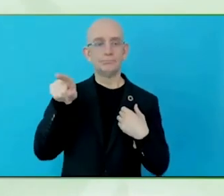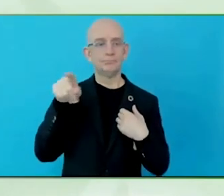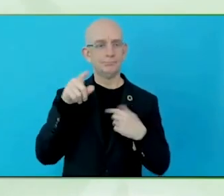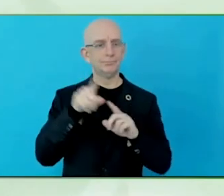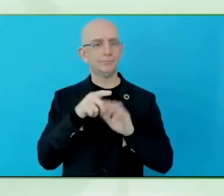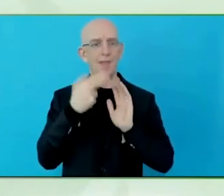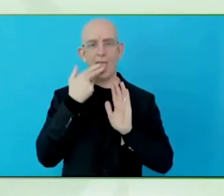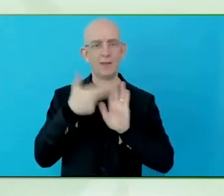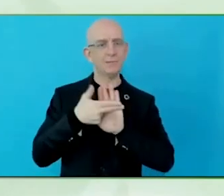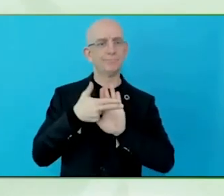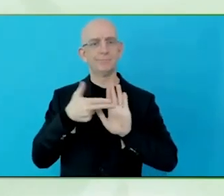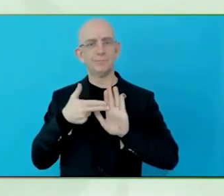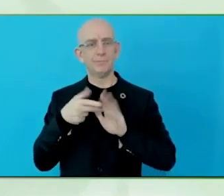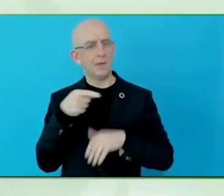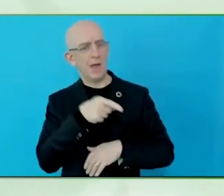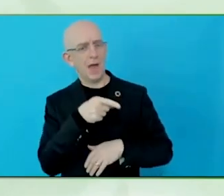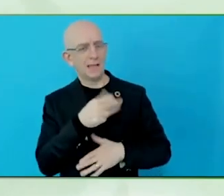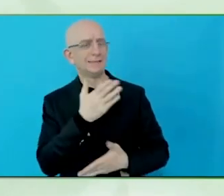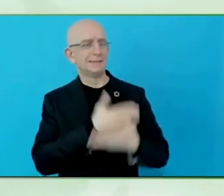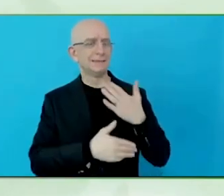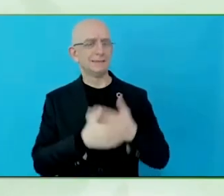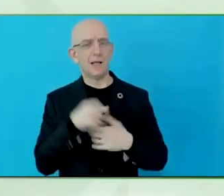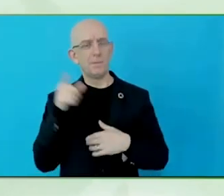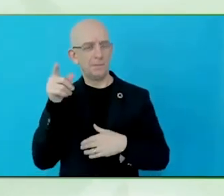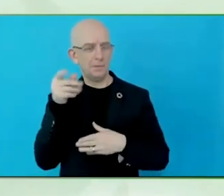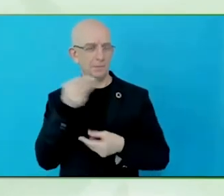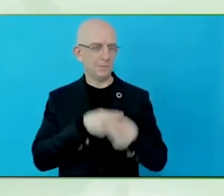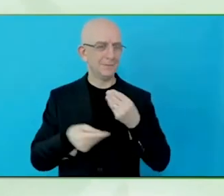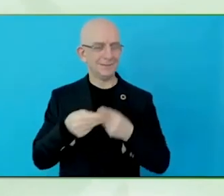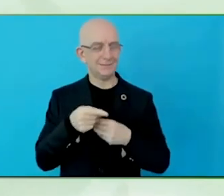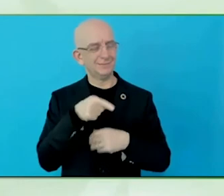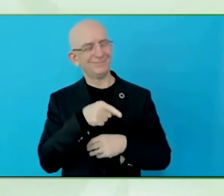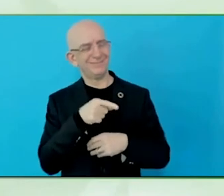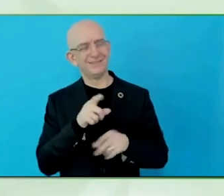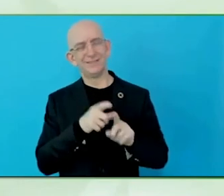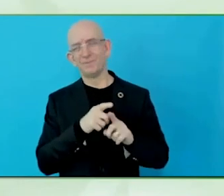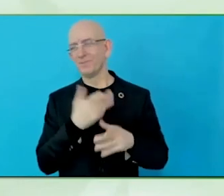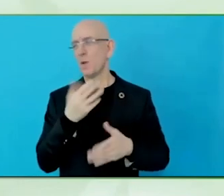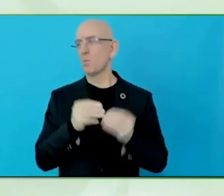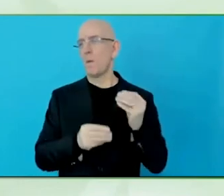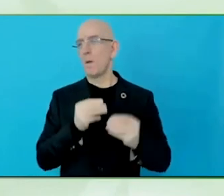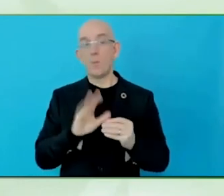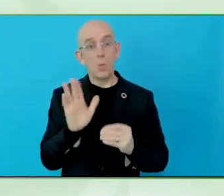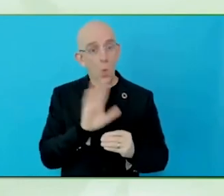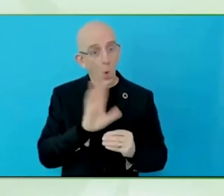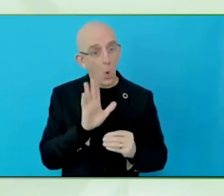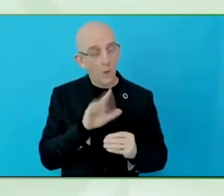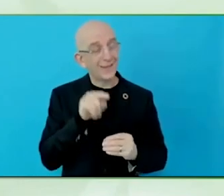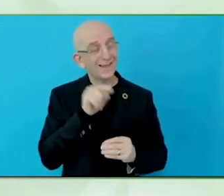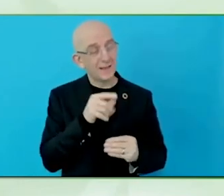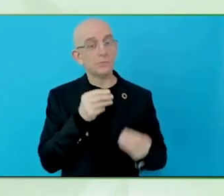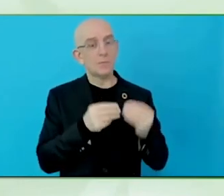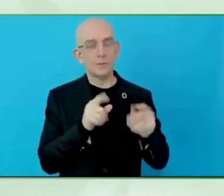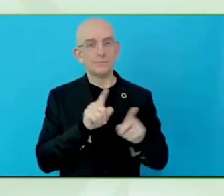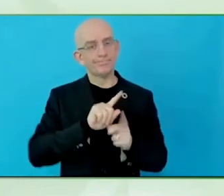group of people, under my corporate social responsibility and stuff like that. There is an attitude and a barrier there.